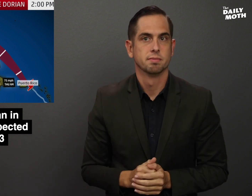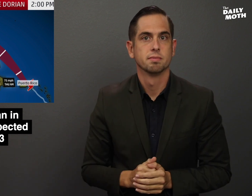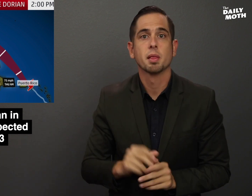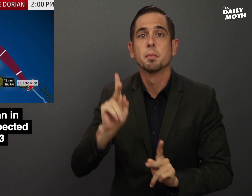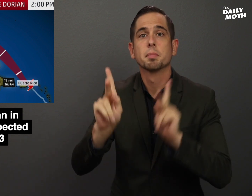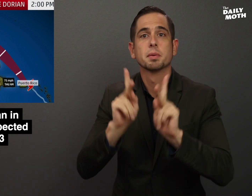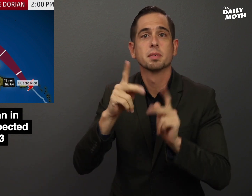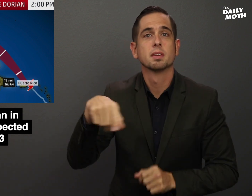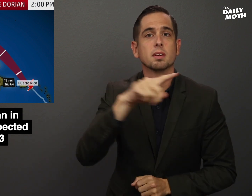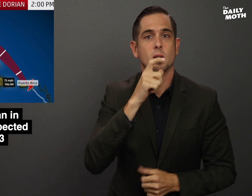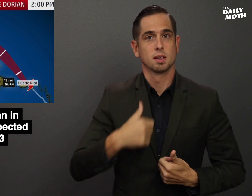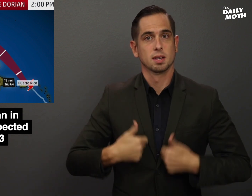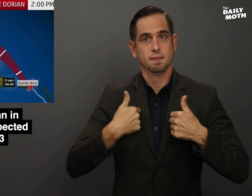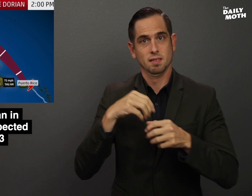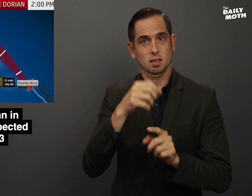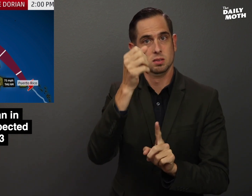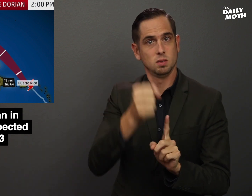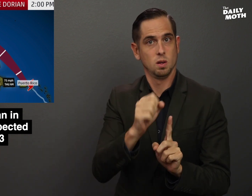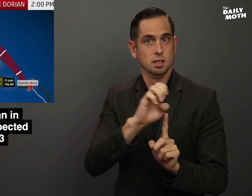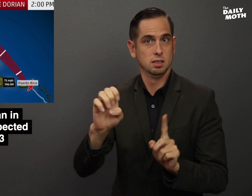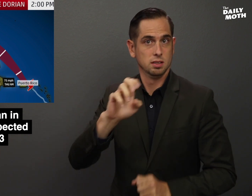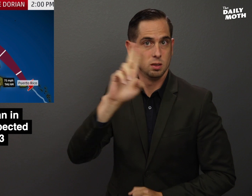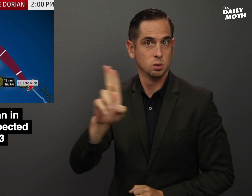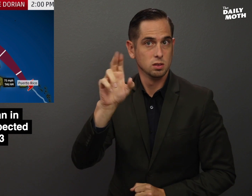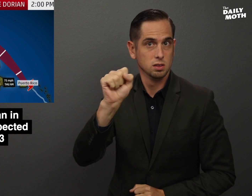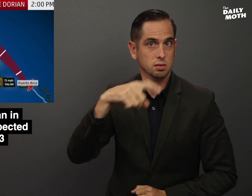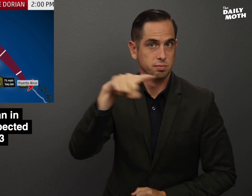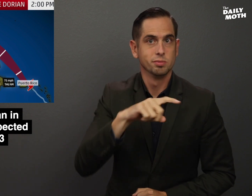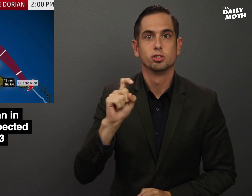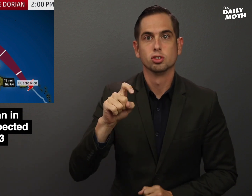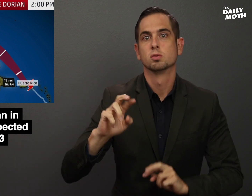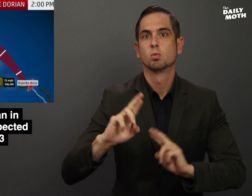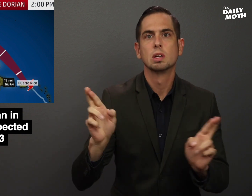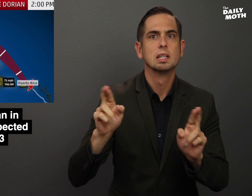People who live in the southeast U.S. should be